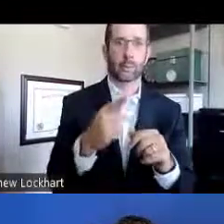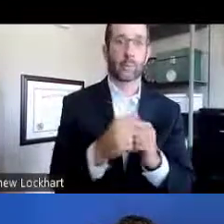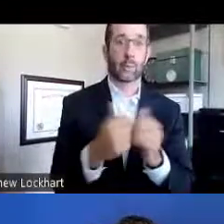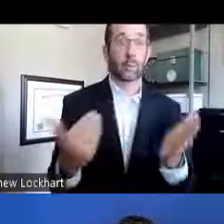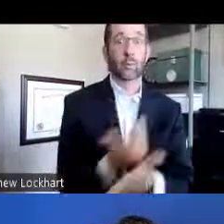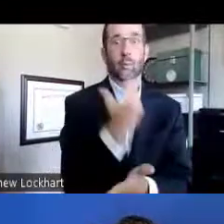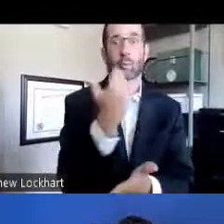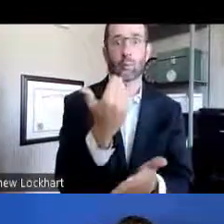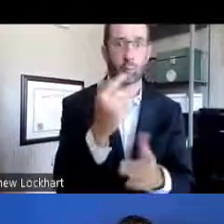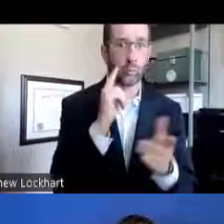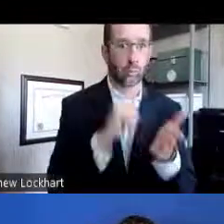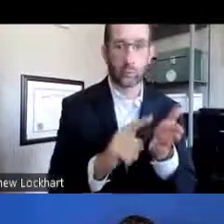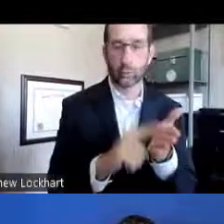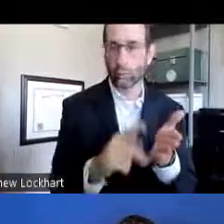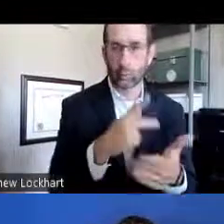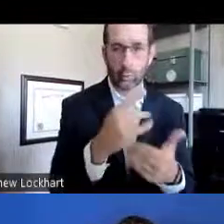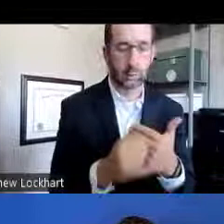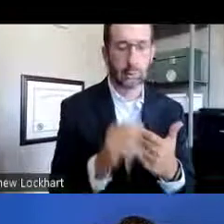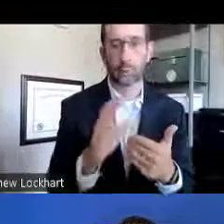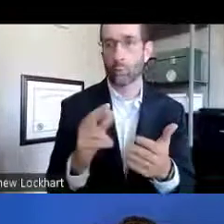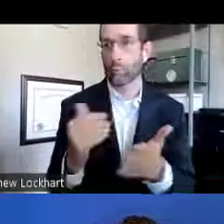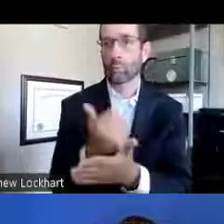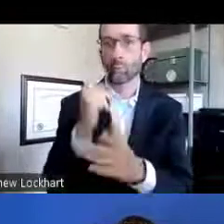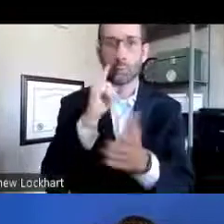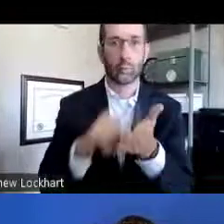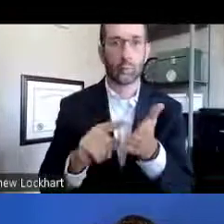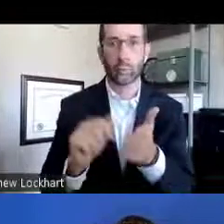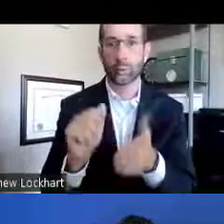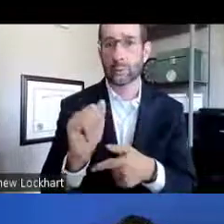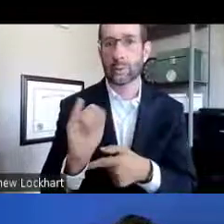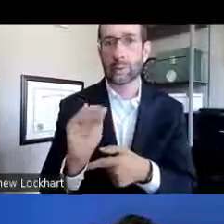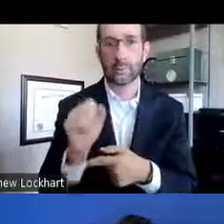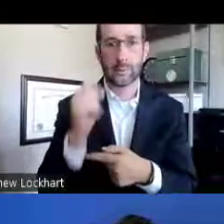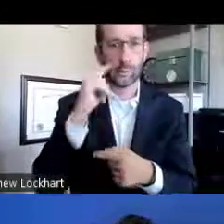You will not have to have a brand-new research project